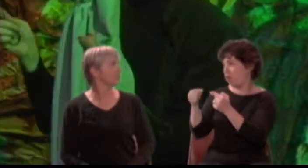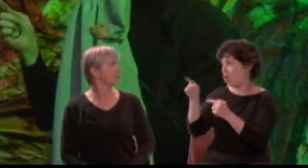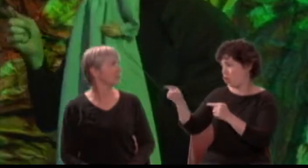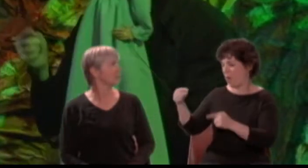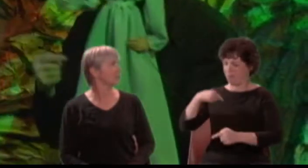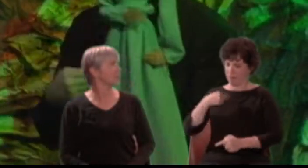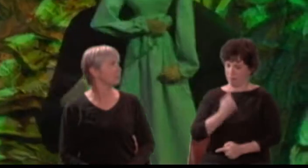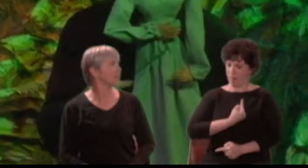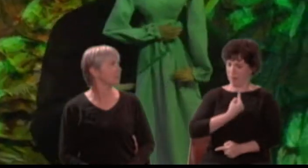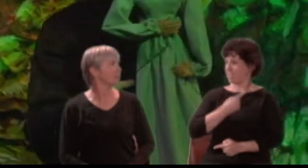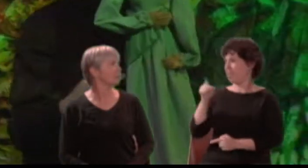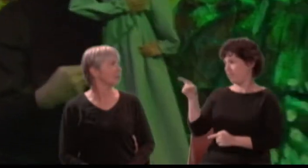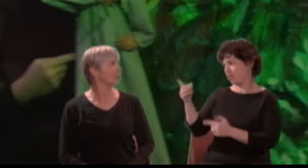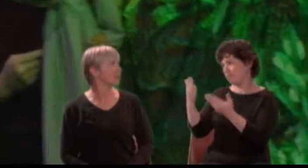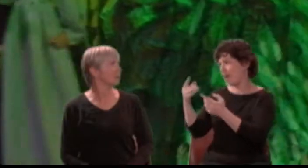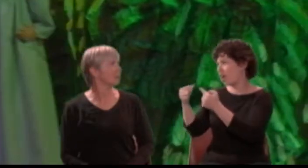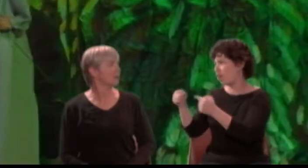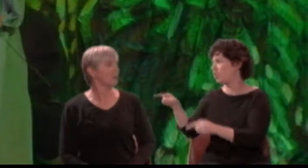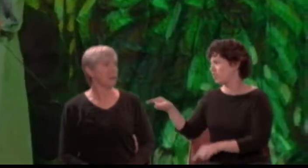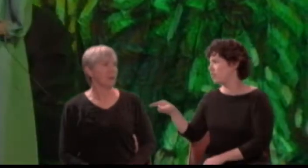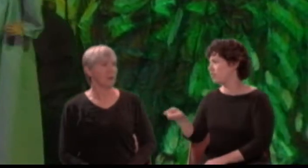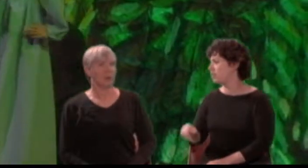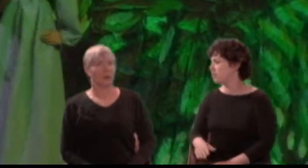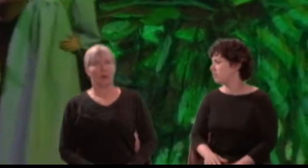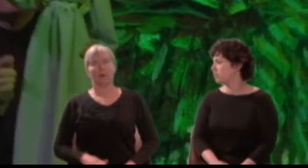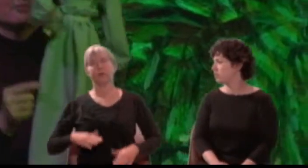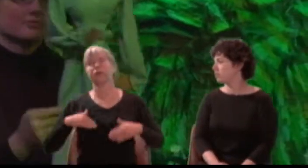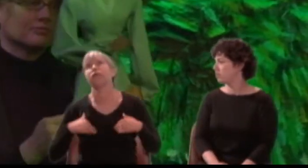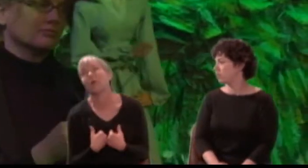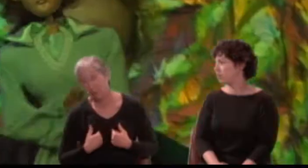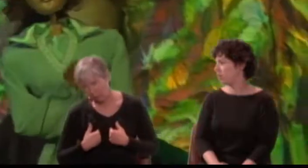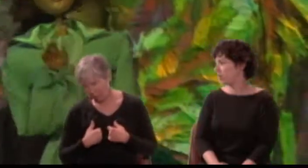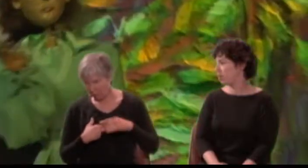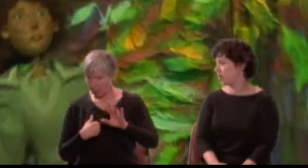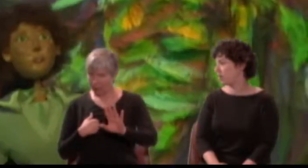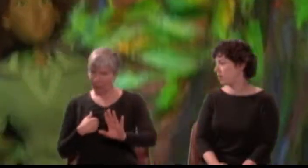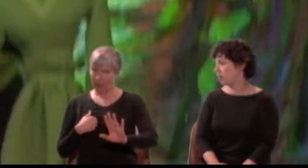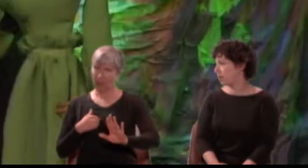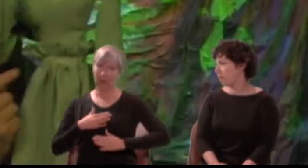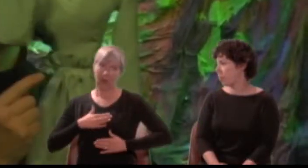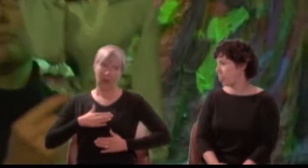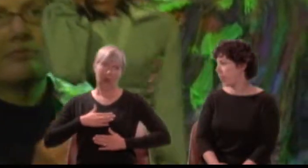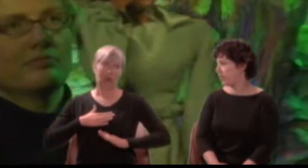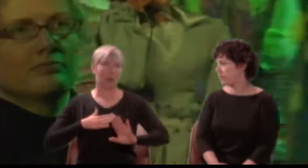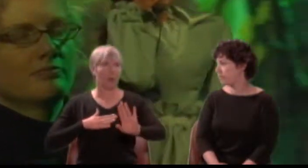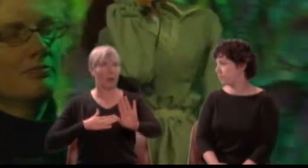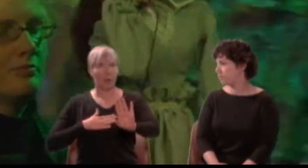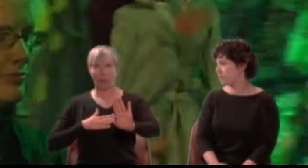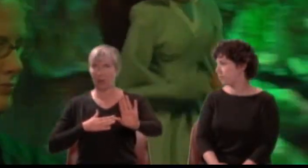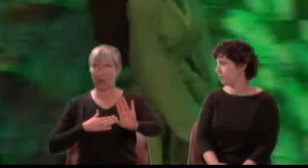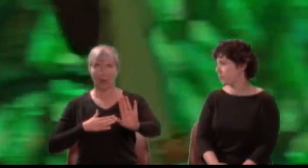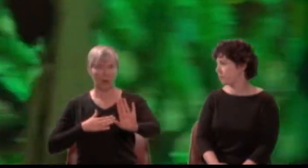Helena: Oh, I am out of breath in this fond chase. The more my prayer, the lesser is my grace.